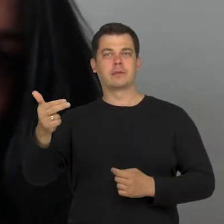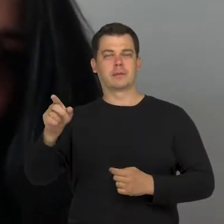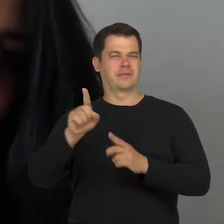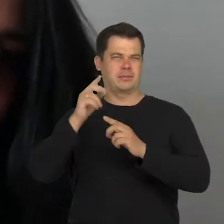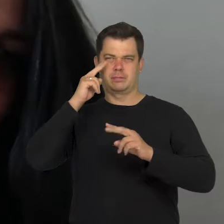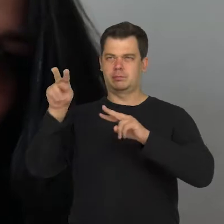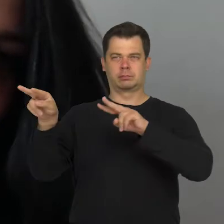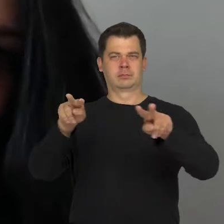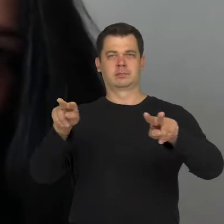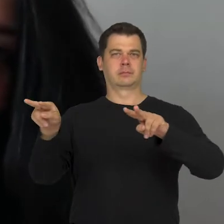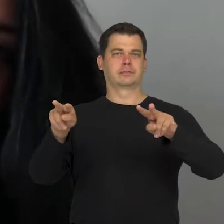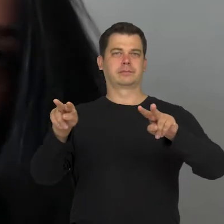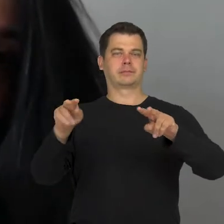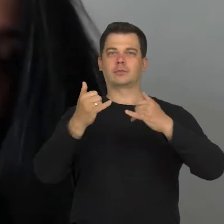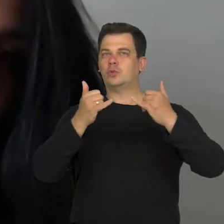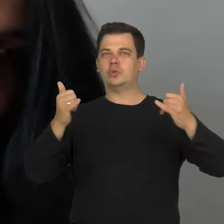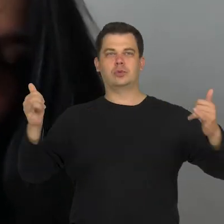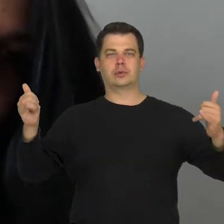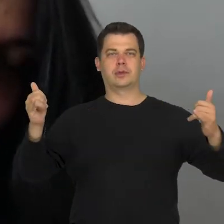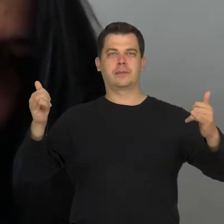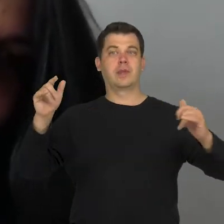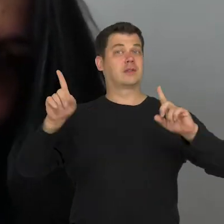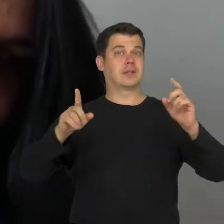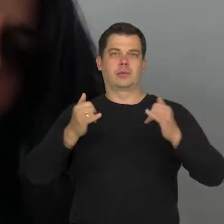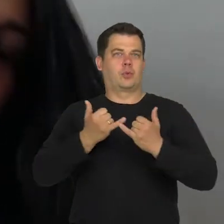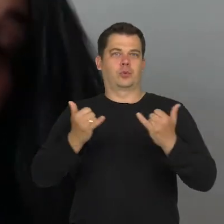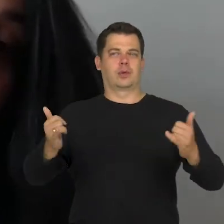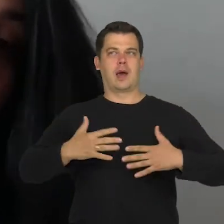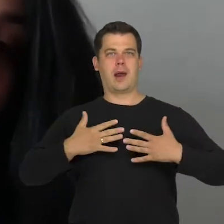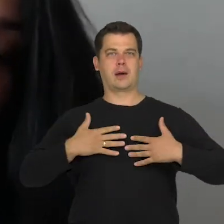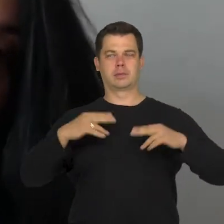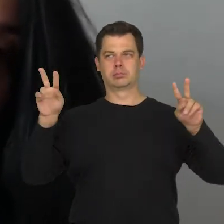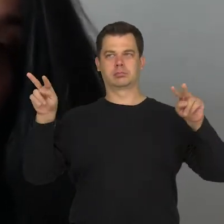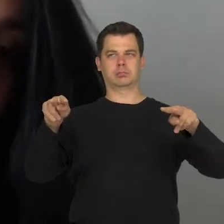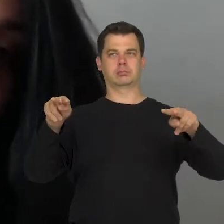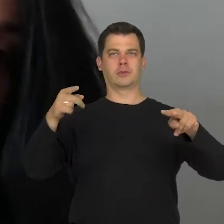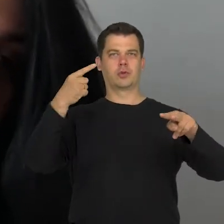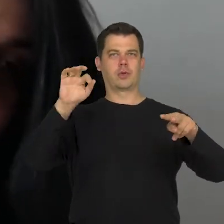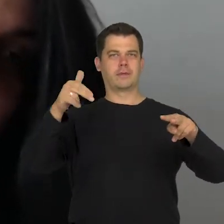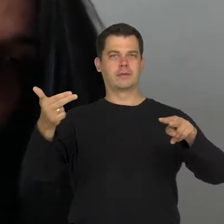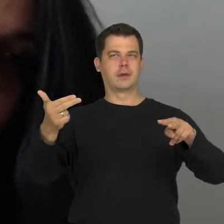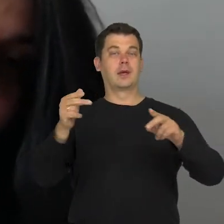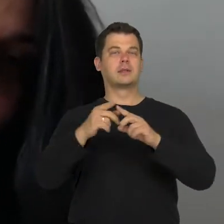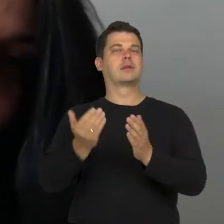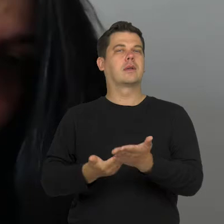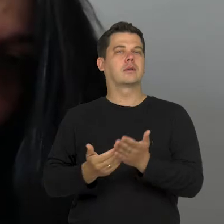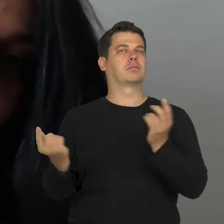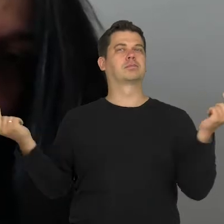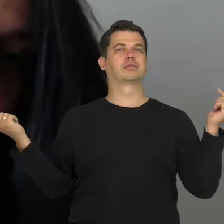and that various reaction stand behind the viewer's look but there are reasons for which one comes to our theatre